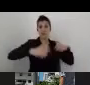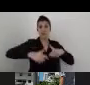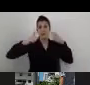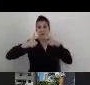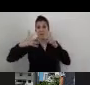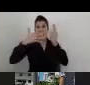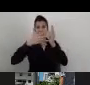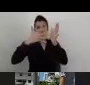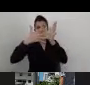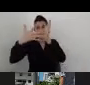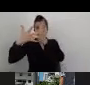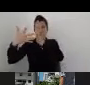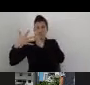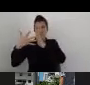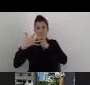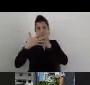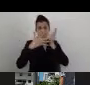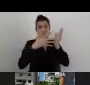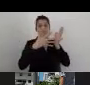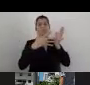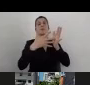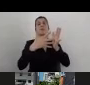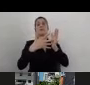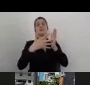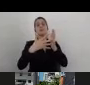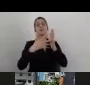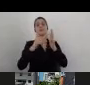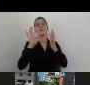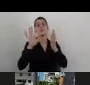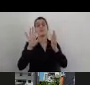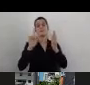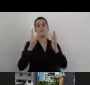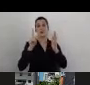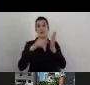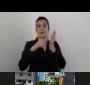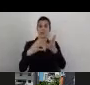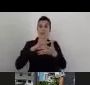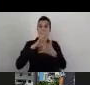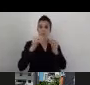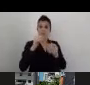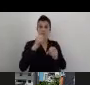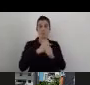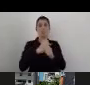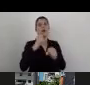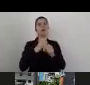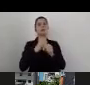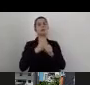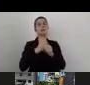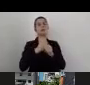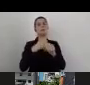Also, to complement the work, we did a survey online with the users to